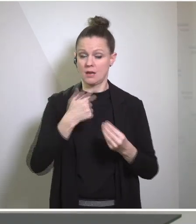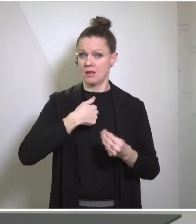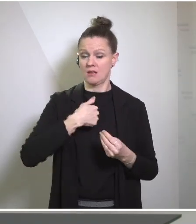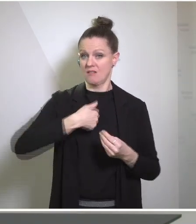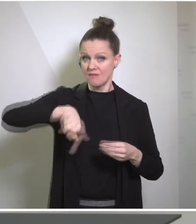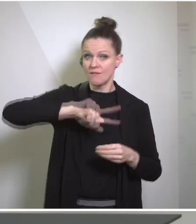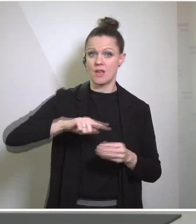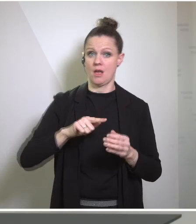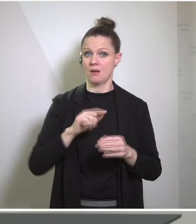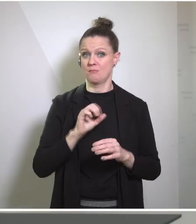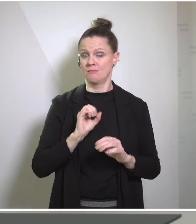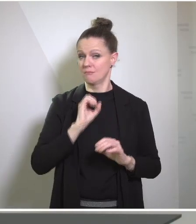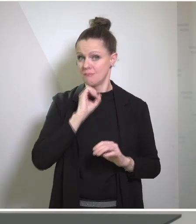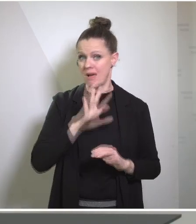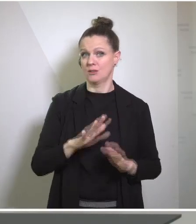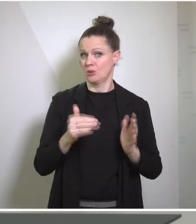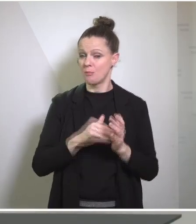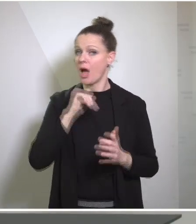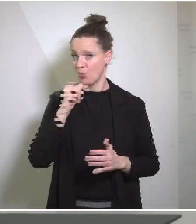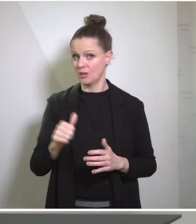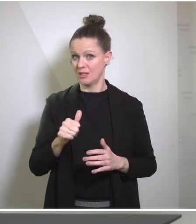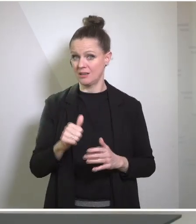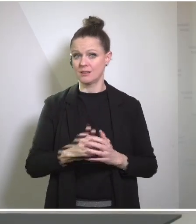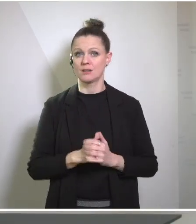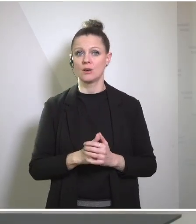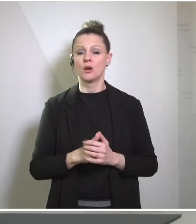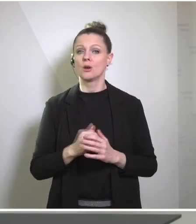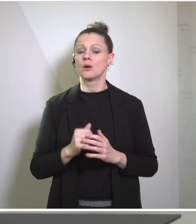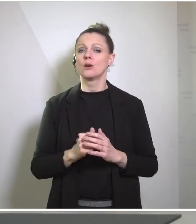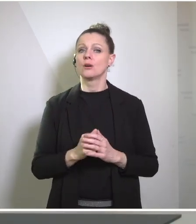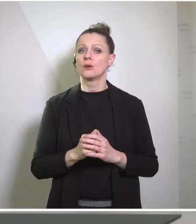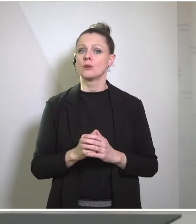Europe doesn't need and especially the people of the Western Balkans don't need is a "Back to the